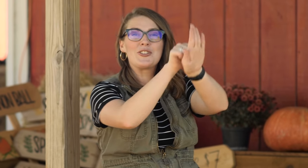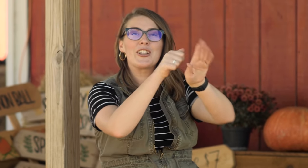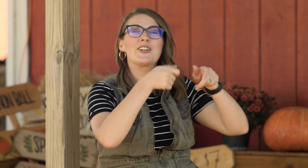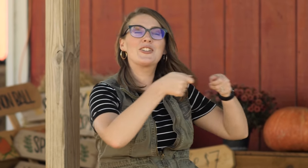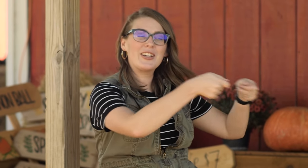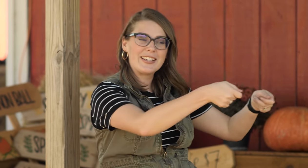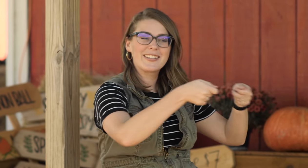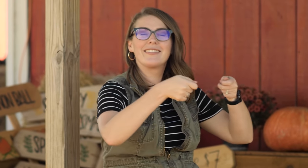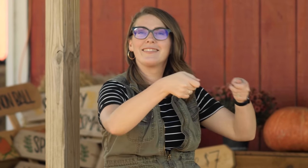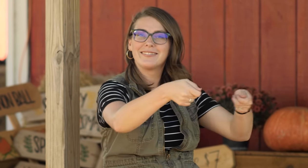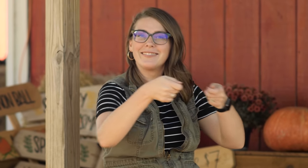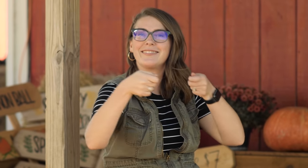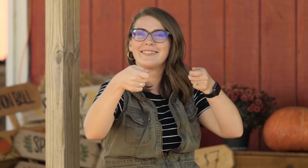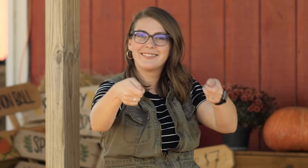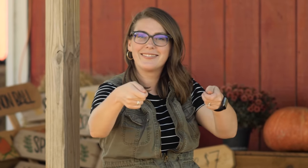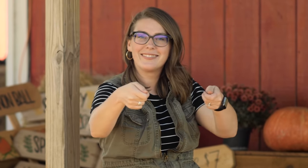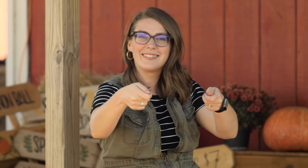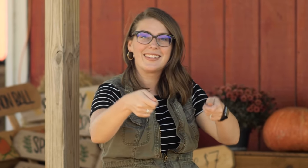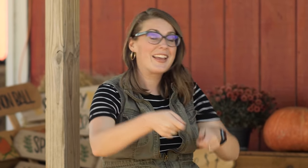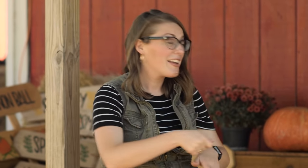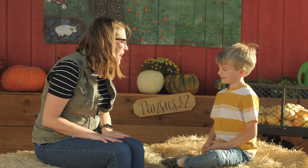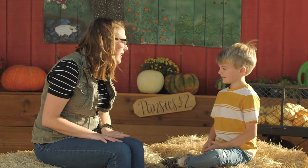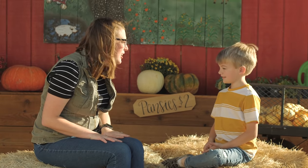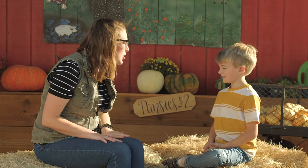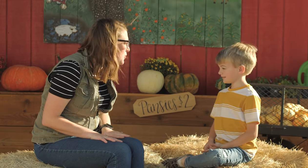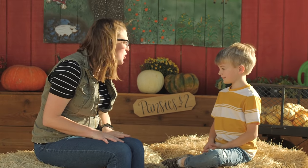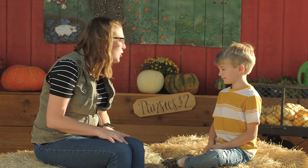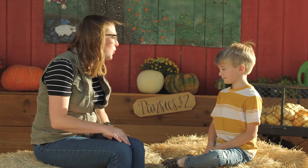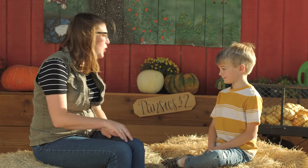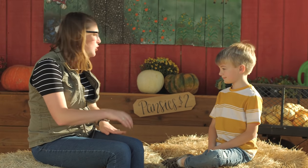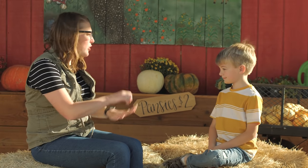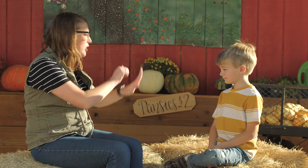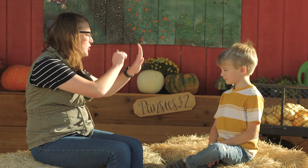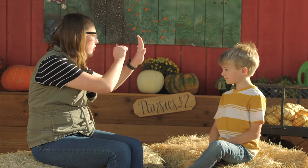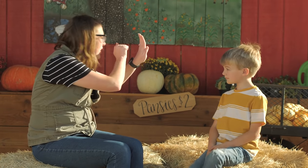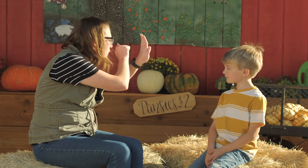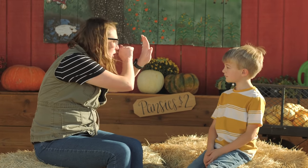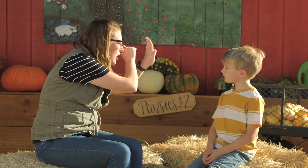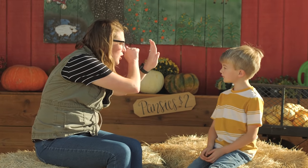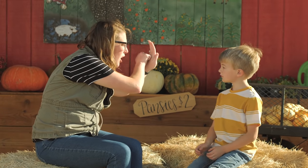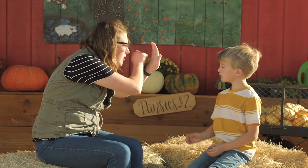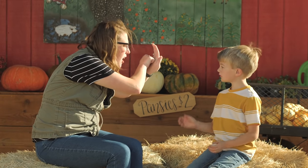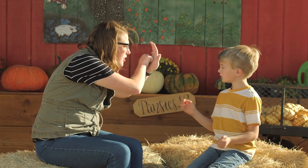Trick or treat. Can you do trick or treat? We're gonna knock, knock.